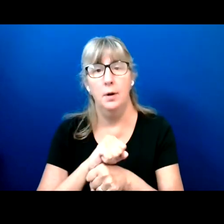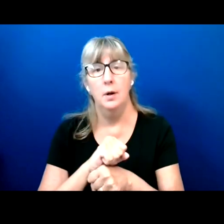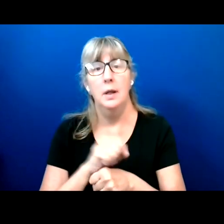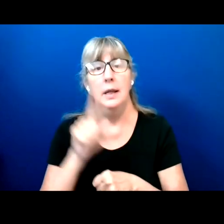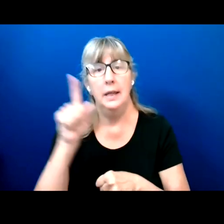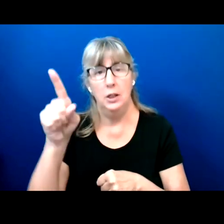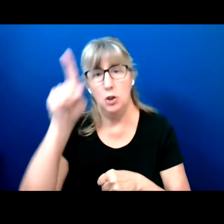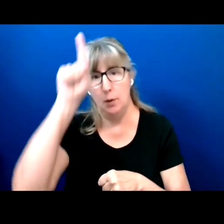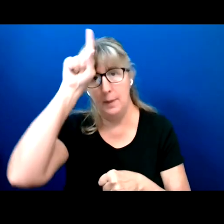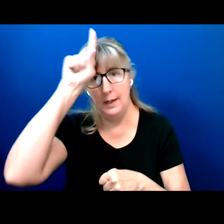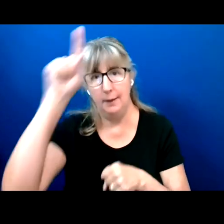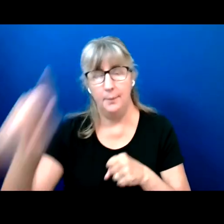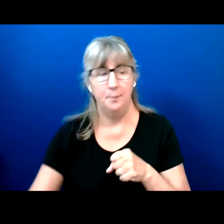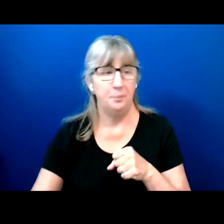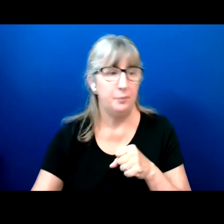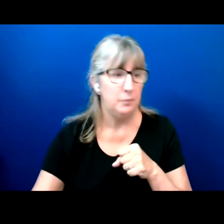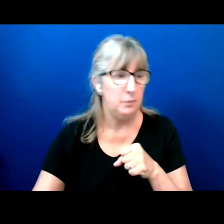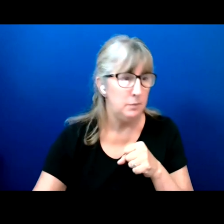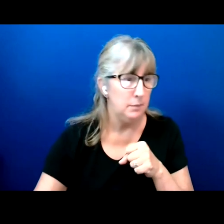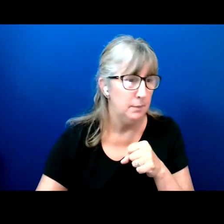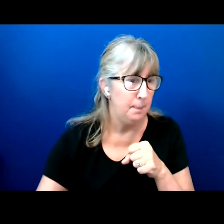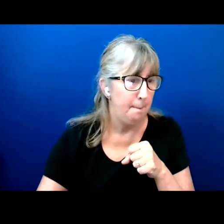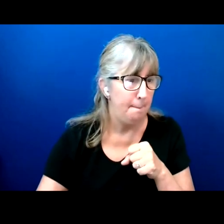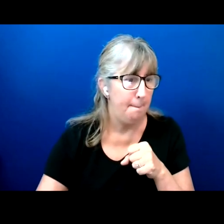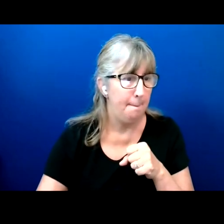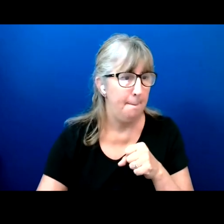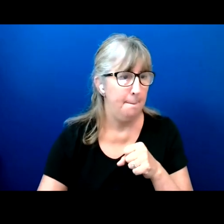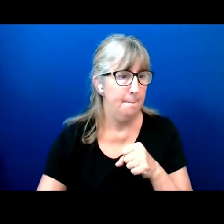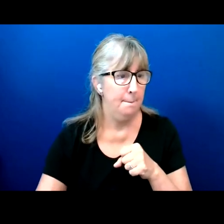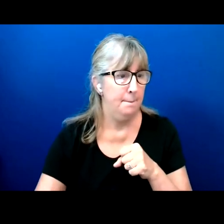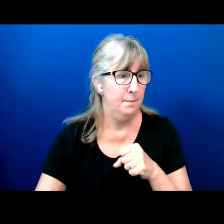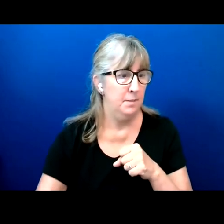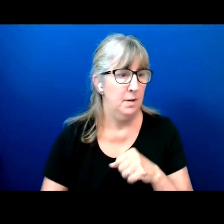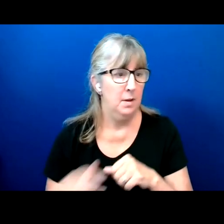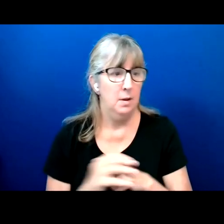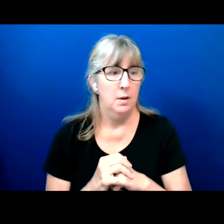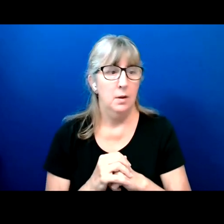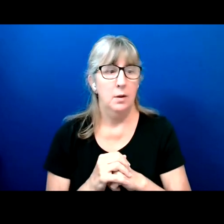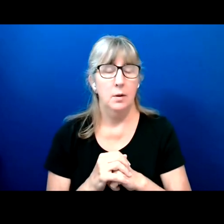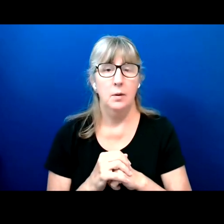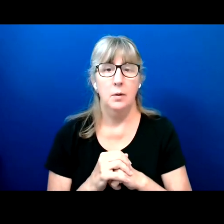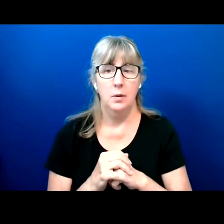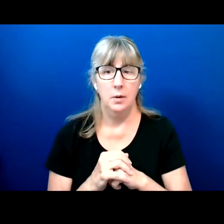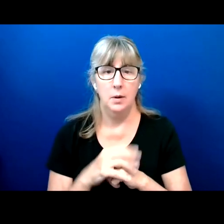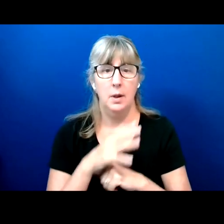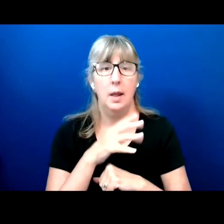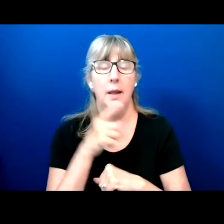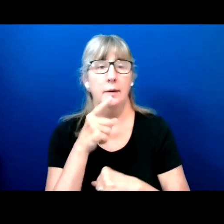Dr. Lisa Schur is a professor and past chair of the Department of Labor study and implement